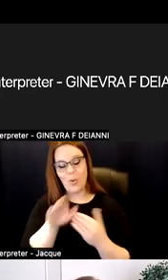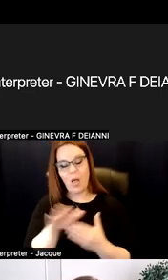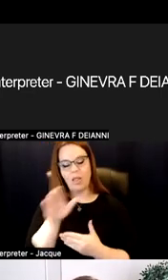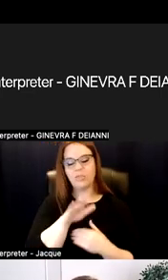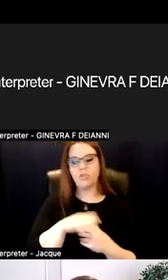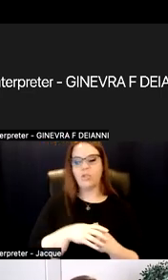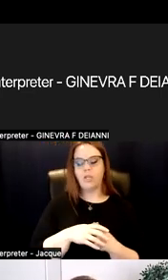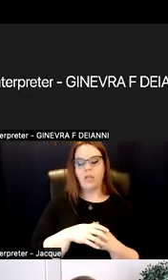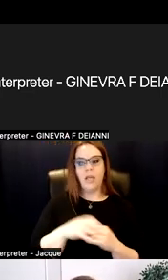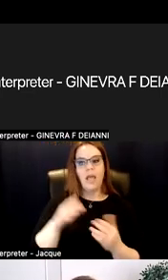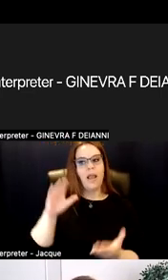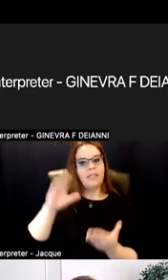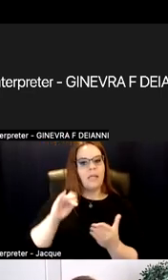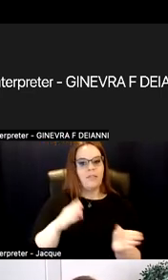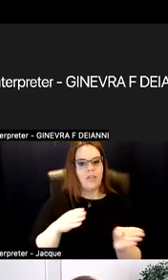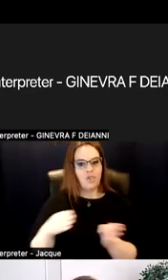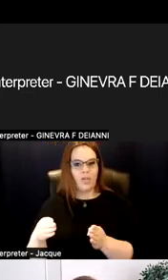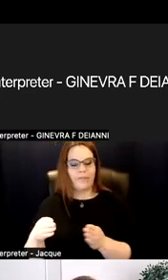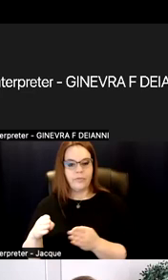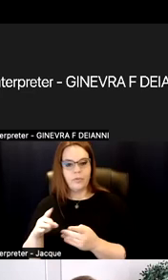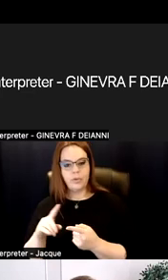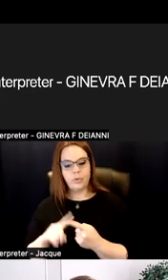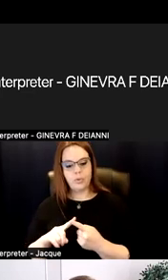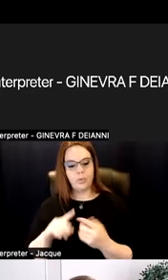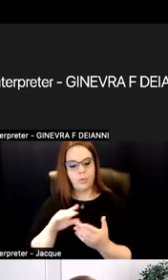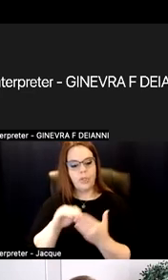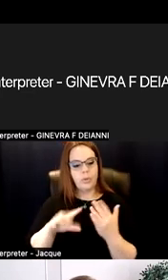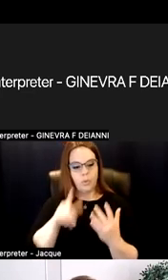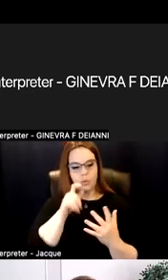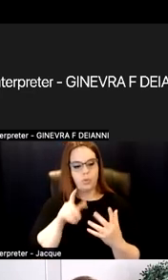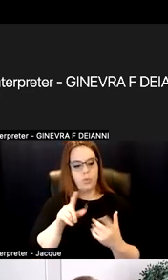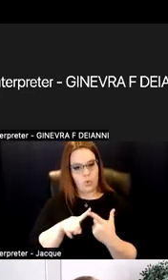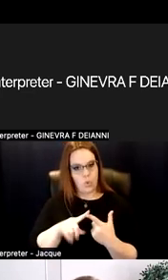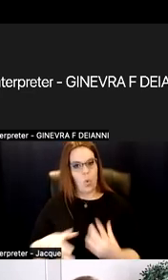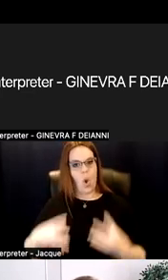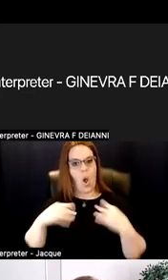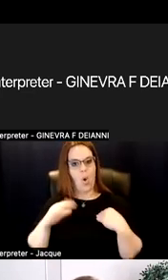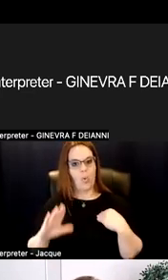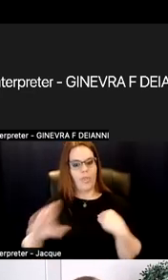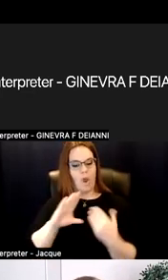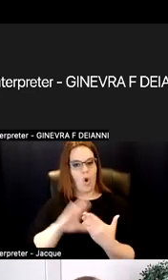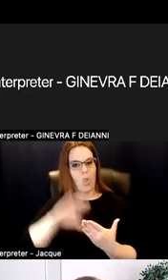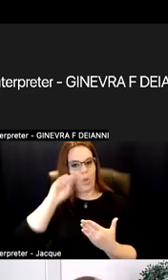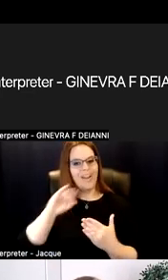into the students owning their own learning as adult learners.